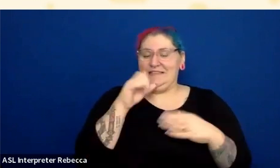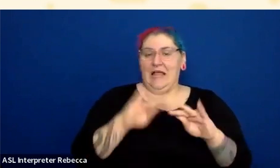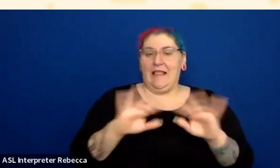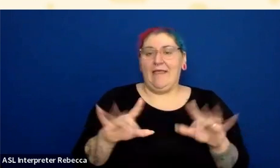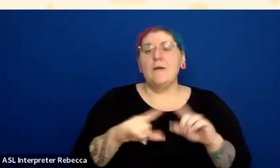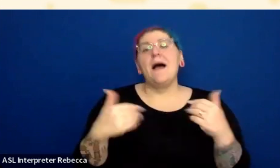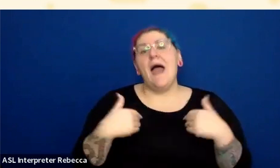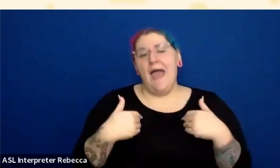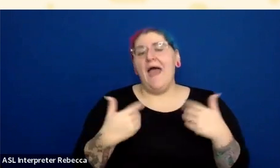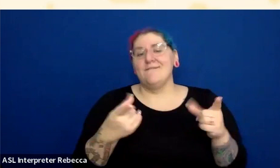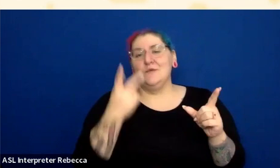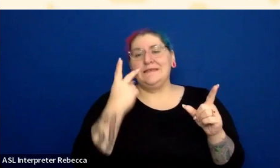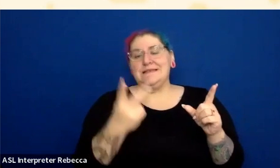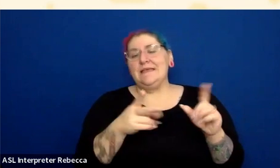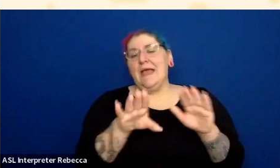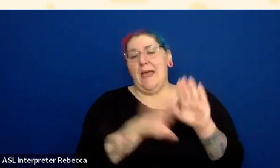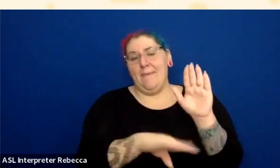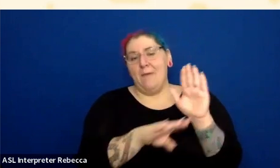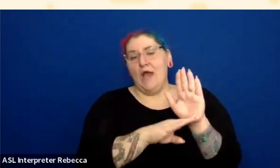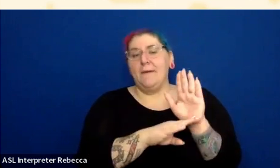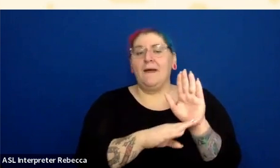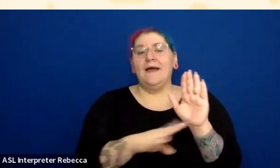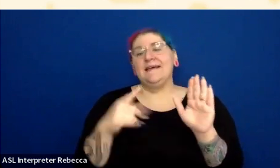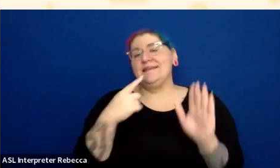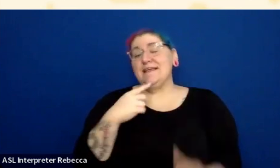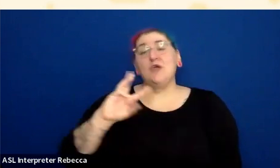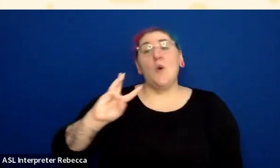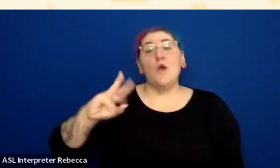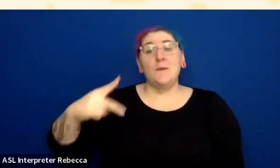and that’s about the only thing I'm going to say about WordPress in this WordPress Accessibility day.